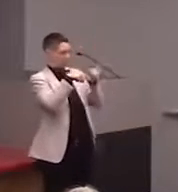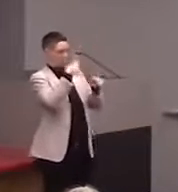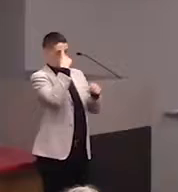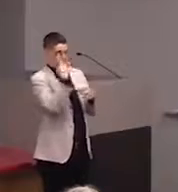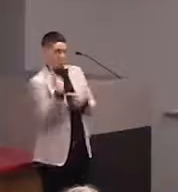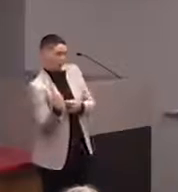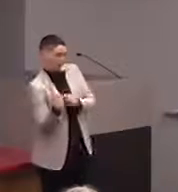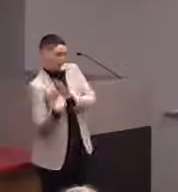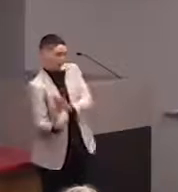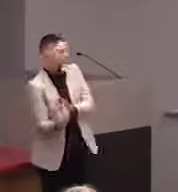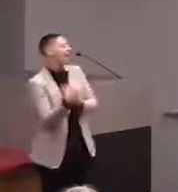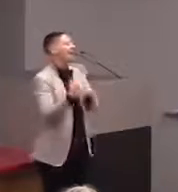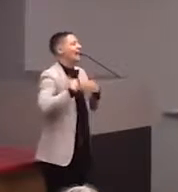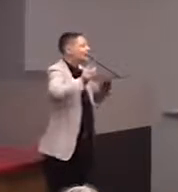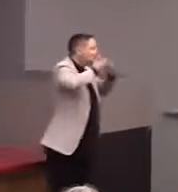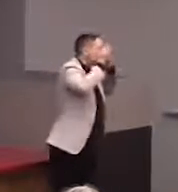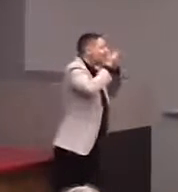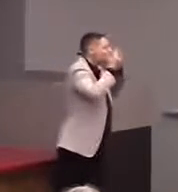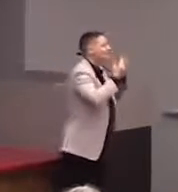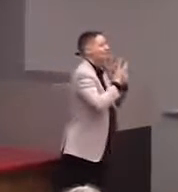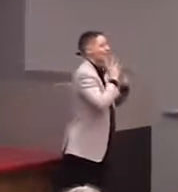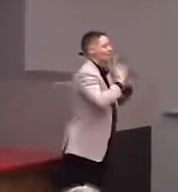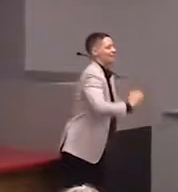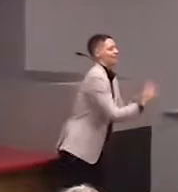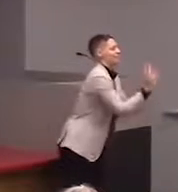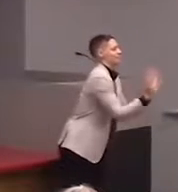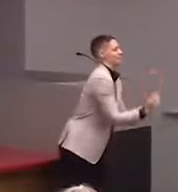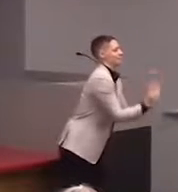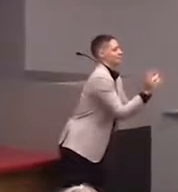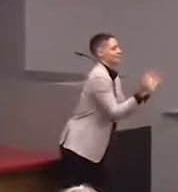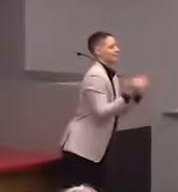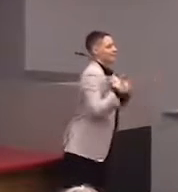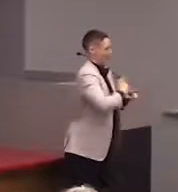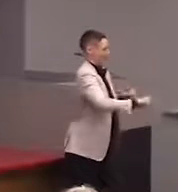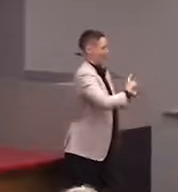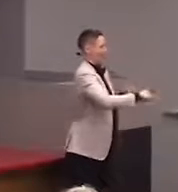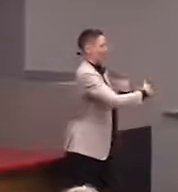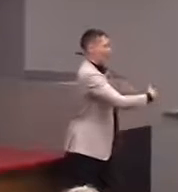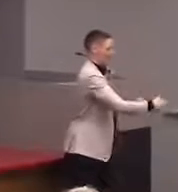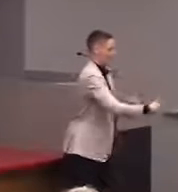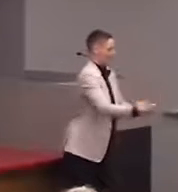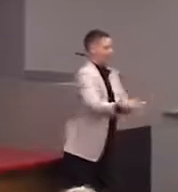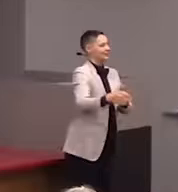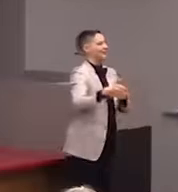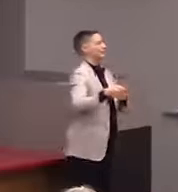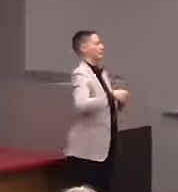They had a scent fountain, so they had like these different boxes and they had buttons on 'em and you'd tap the different buttons